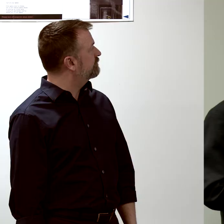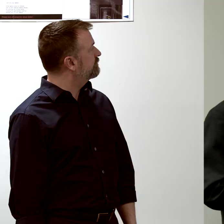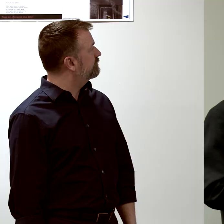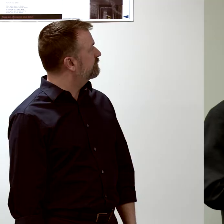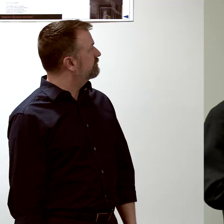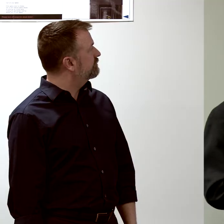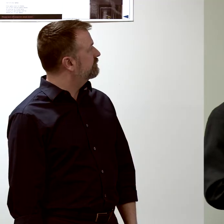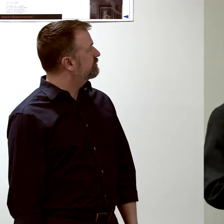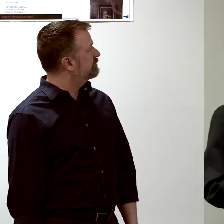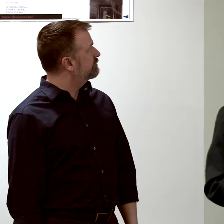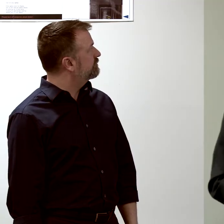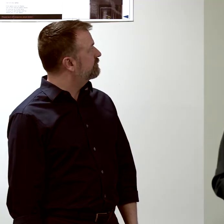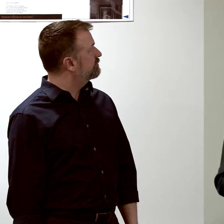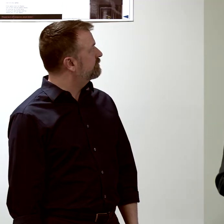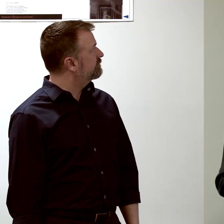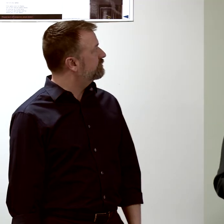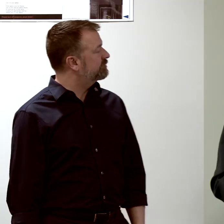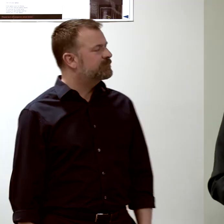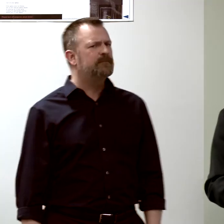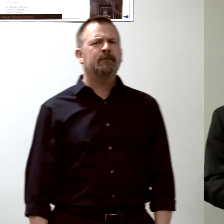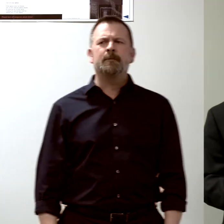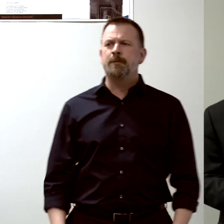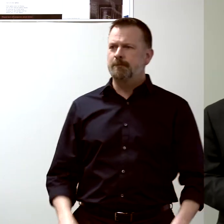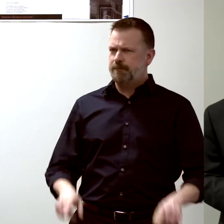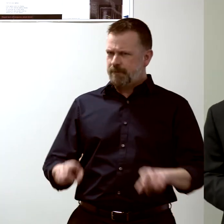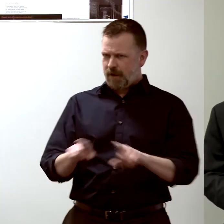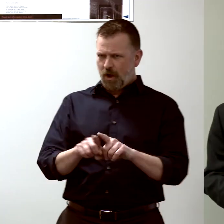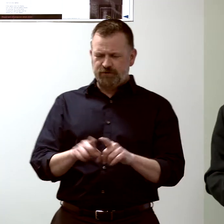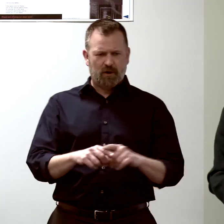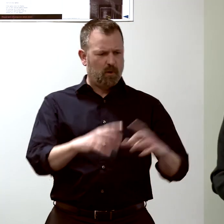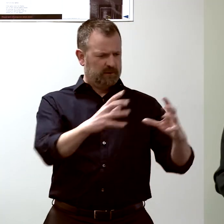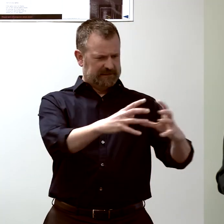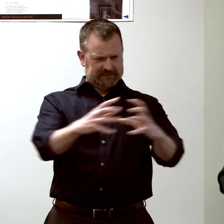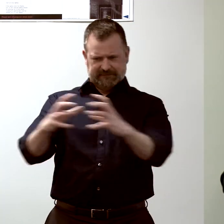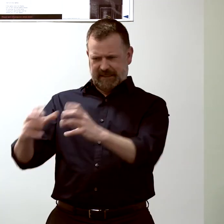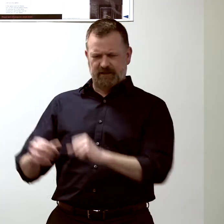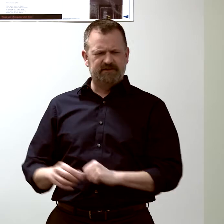We're also interested in the cells and how they divide